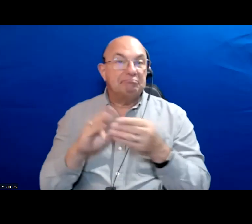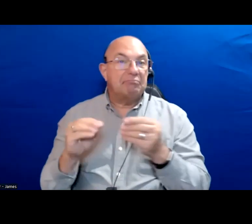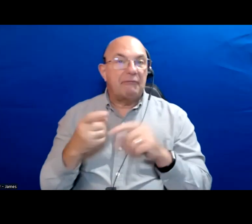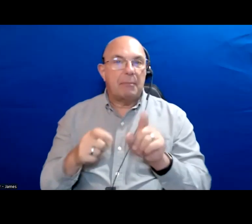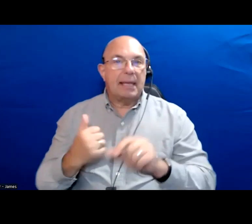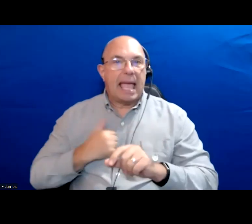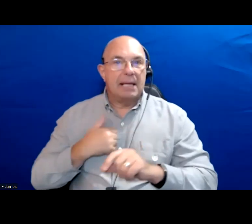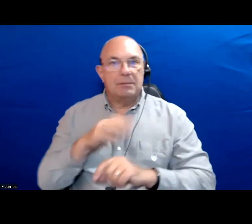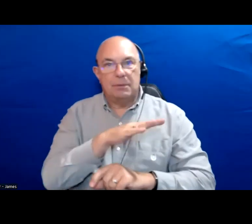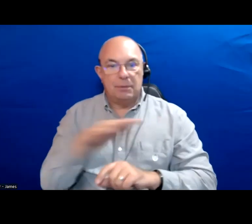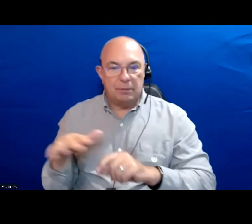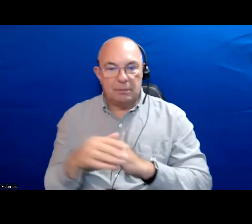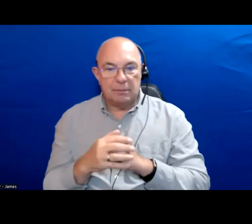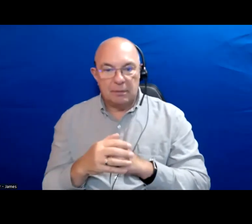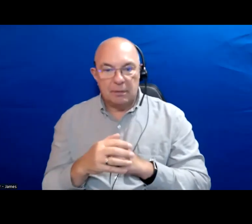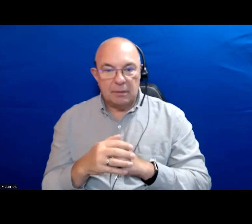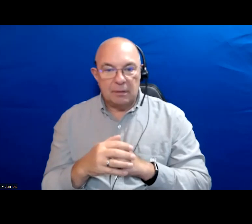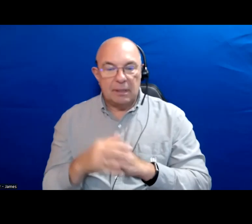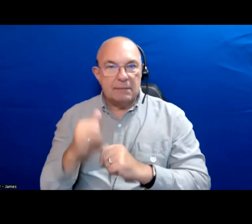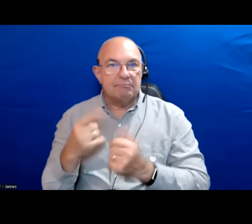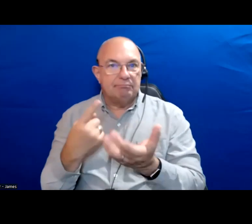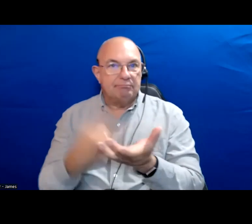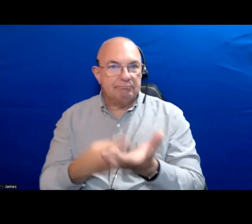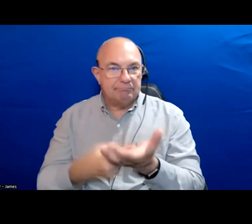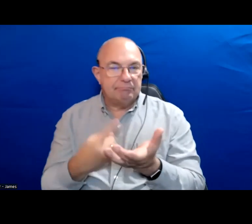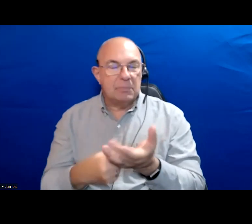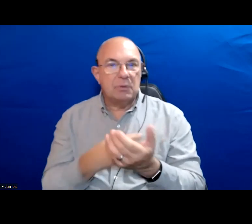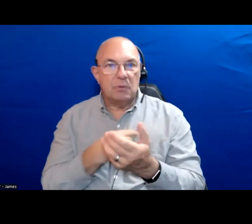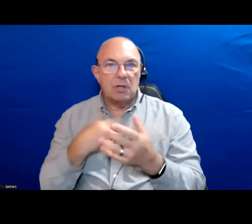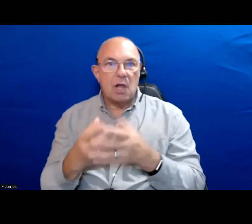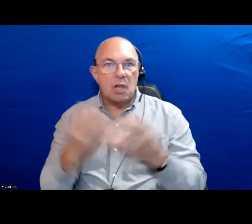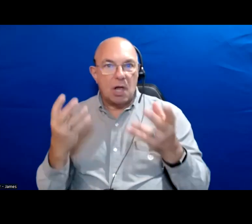The Walrus we strive to be Canada's conversation we have a lot of readers here in the city